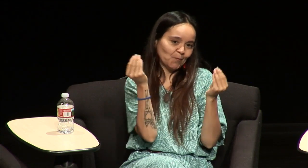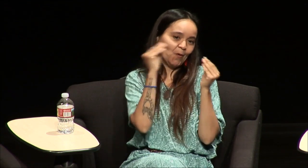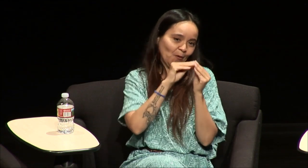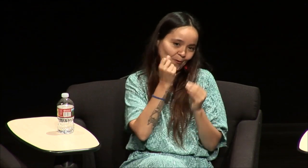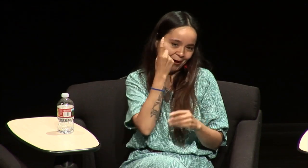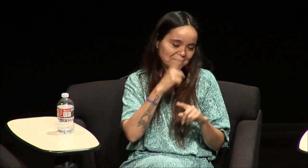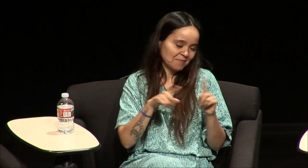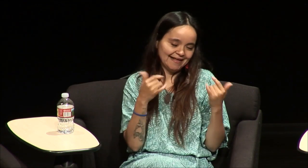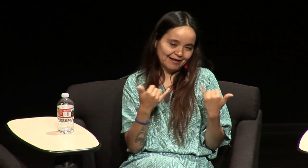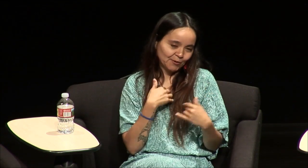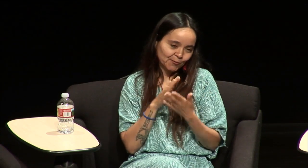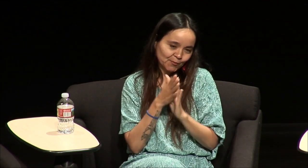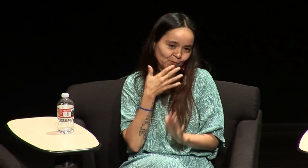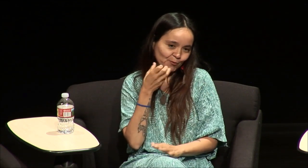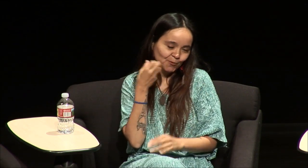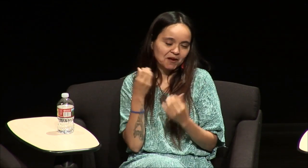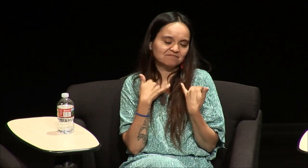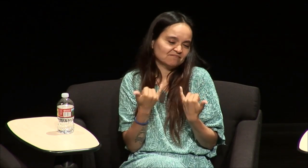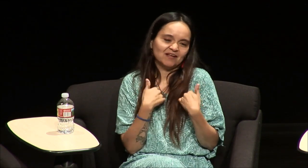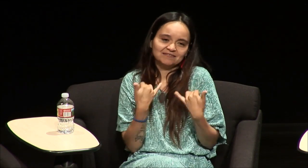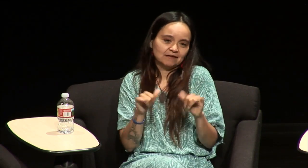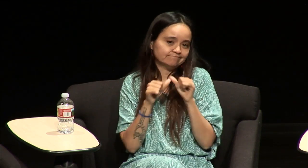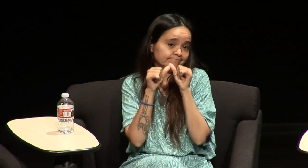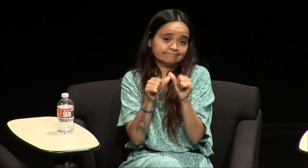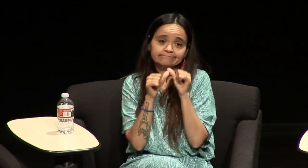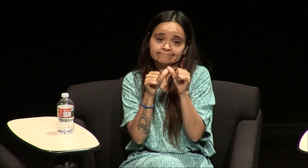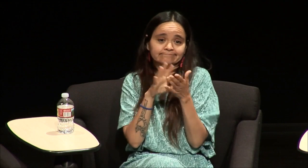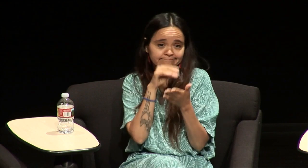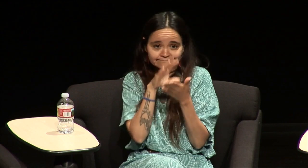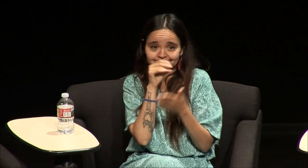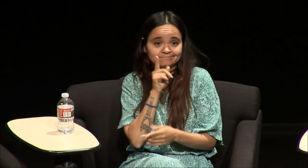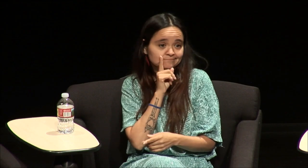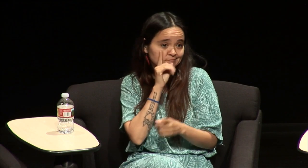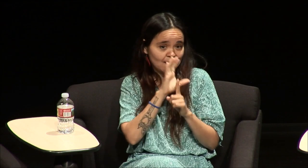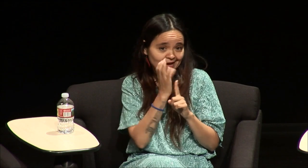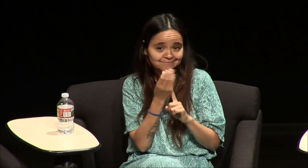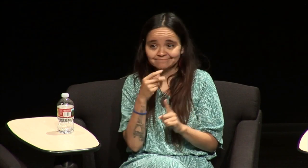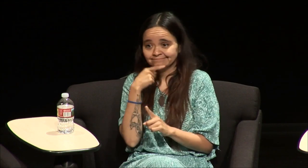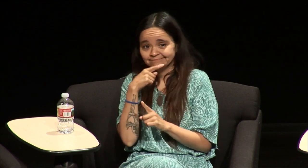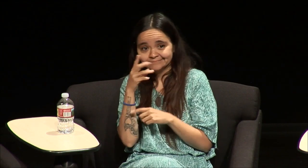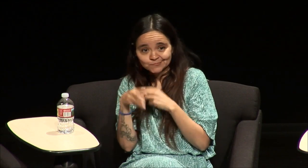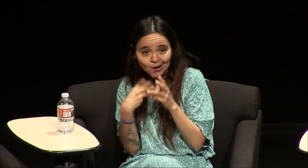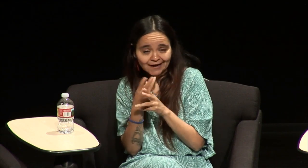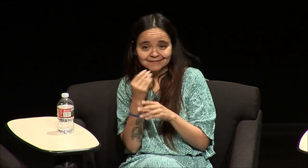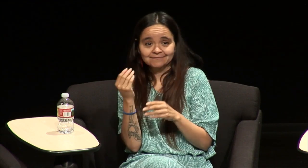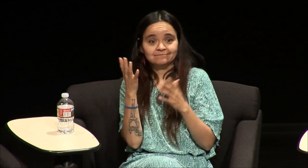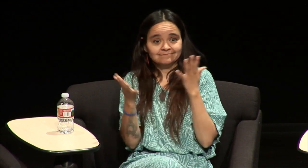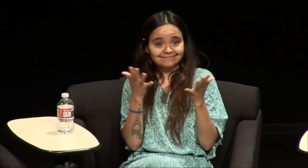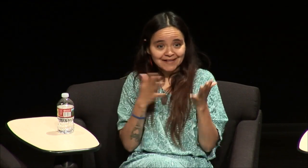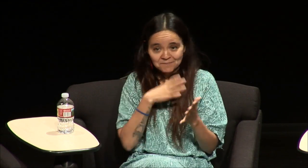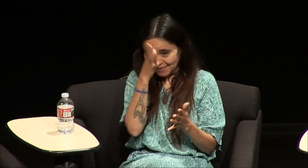know I would have learned a lot I would have understood a lot more but you know I think of as I get older but I still I continue to learn about the hearing in